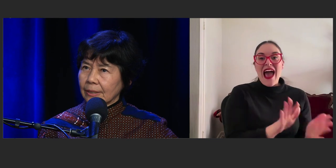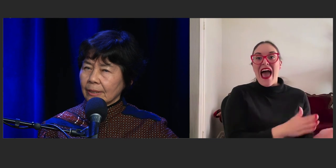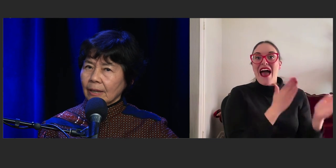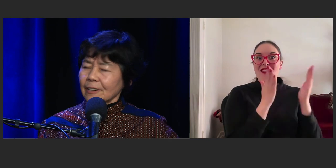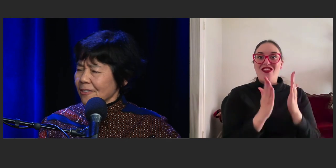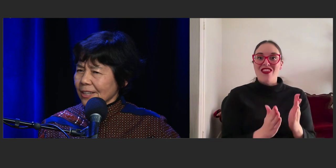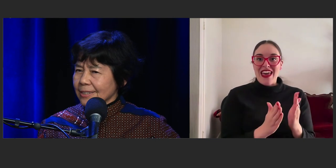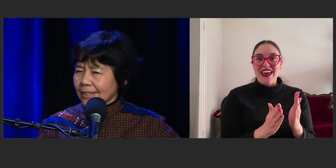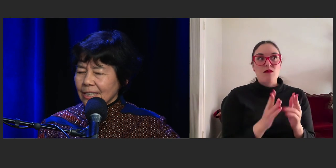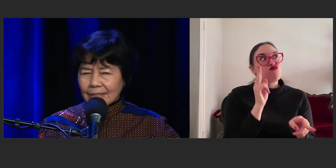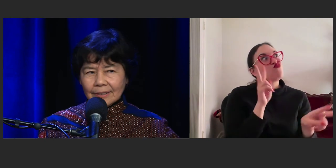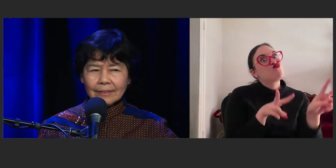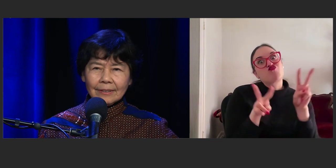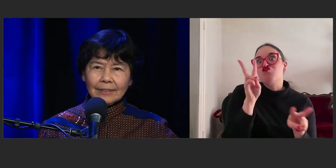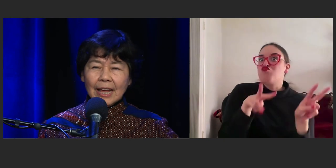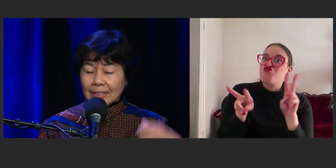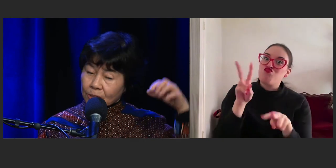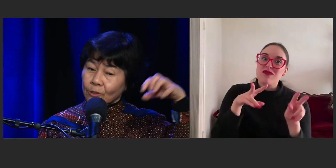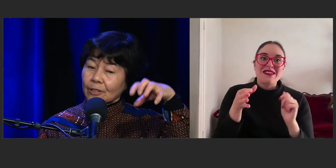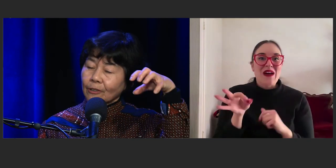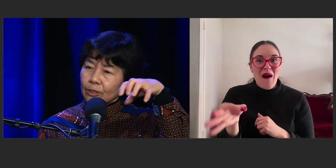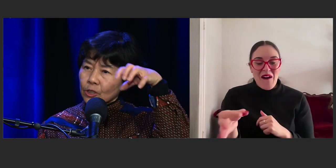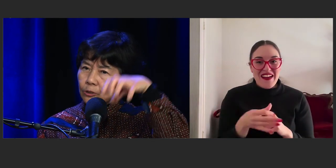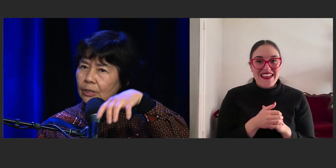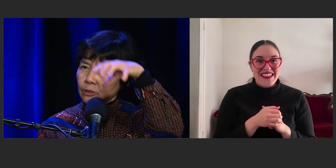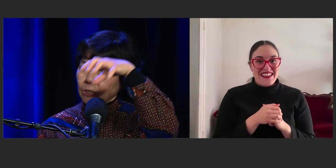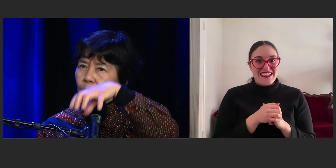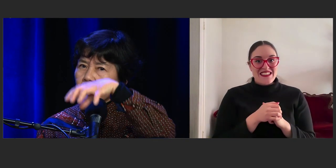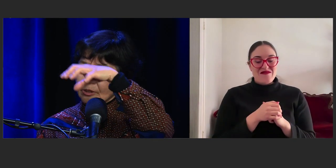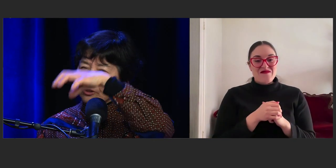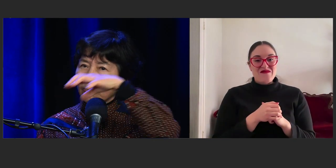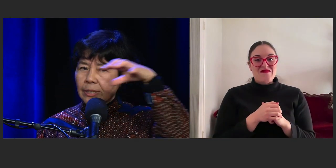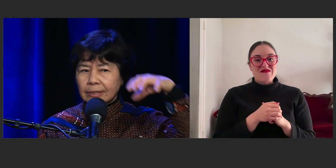I don't think there's and it's also got little short stories